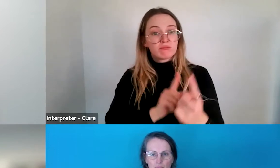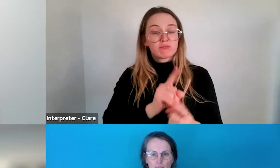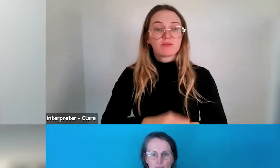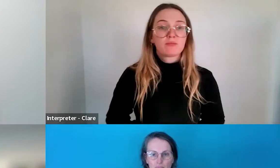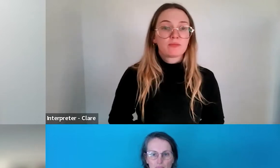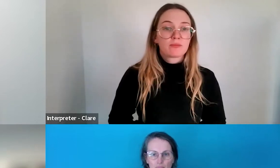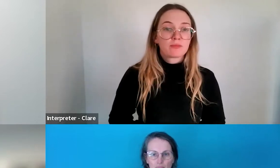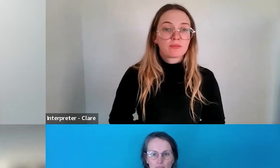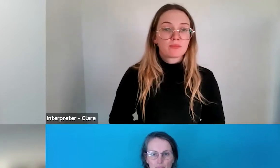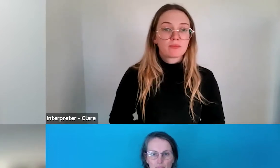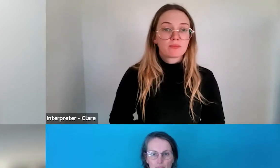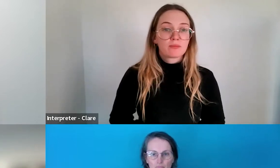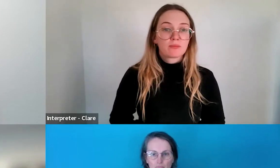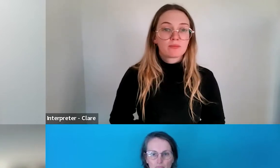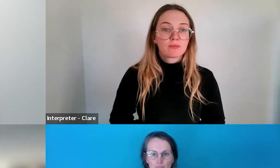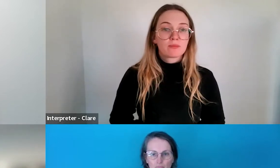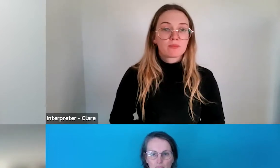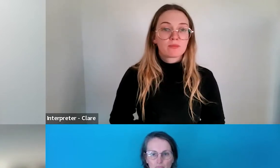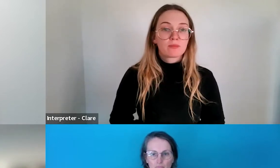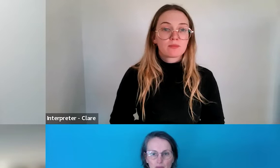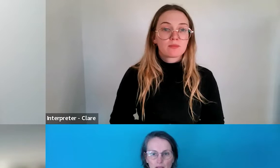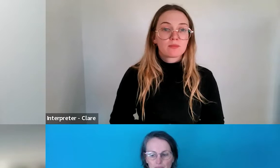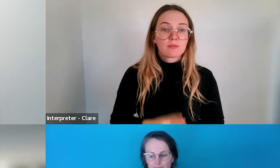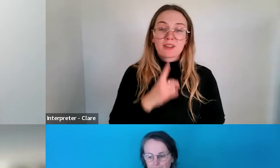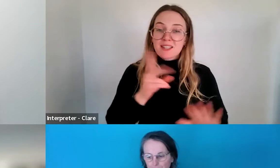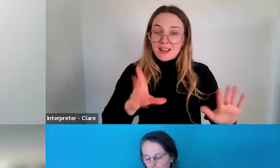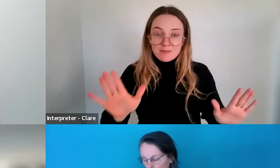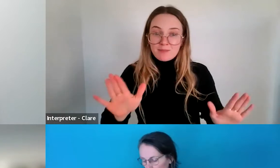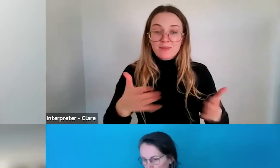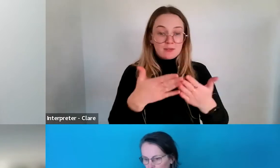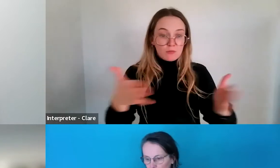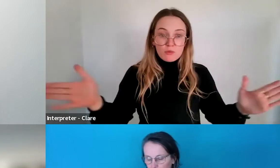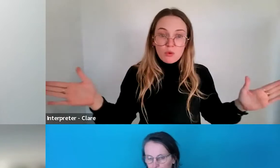But, you know, again, this is a broad category. It is